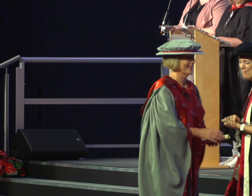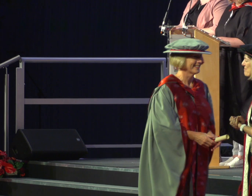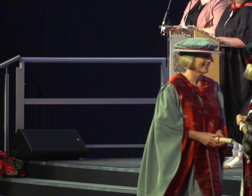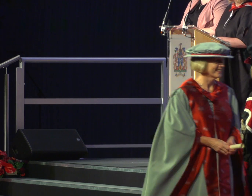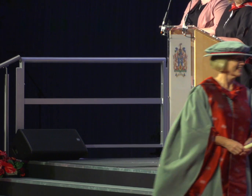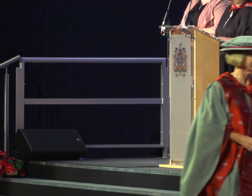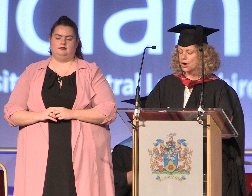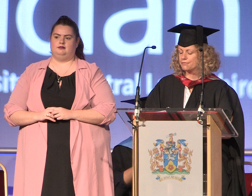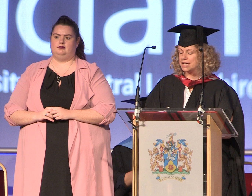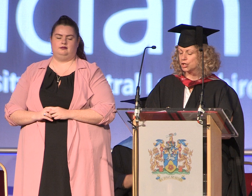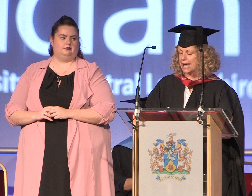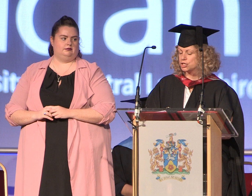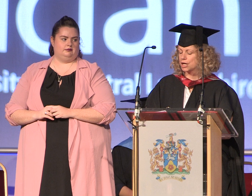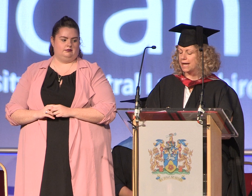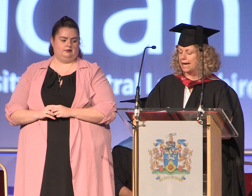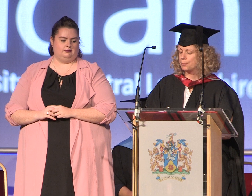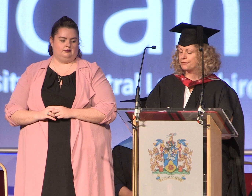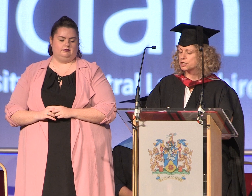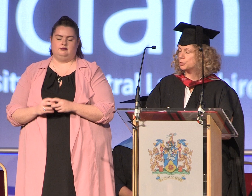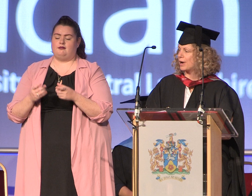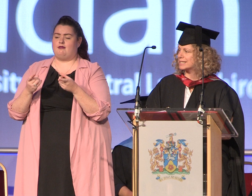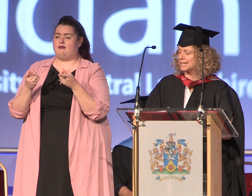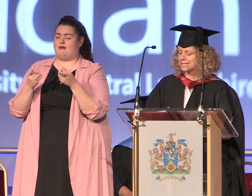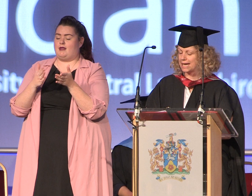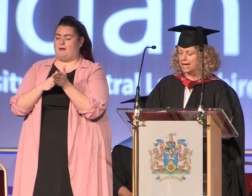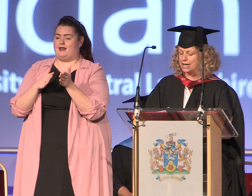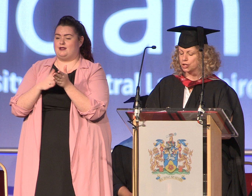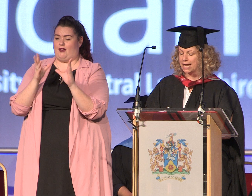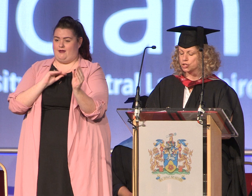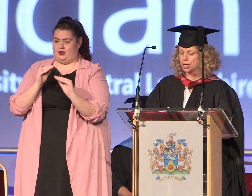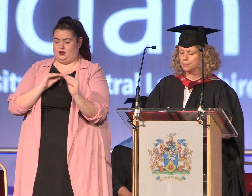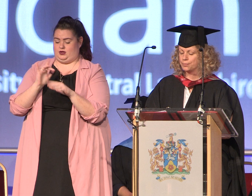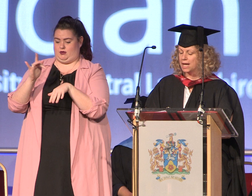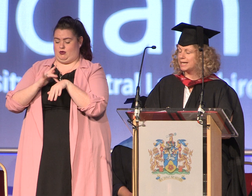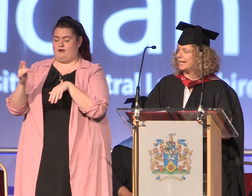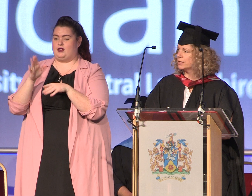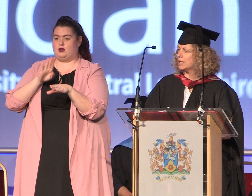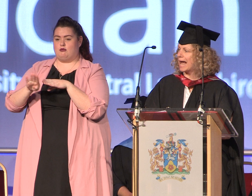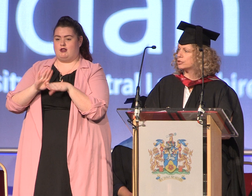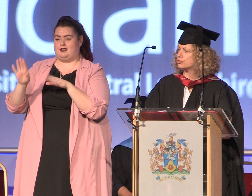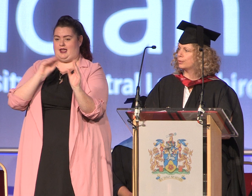Master of Education in professional practice in Education